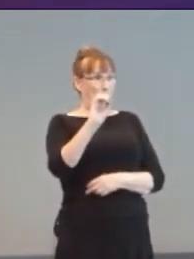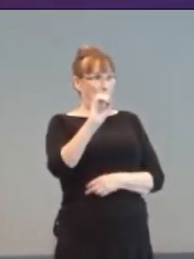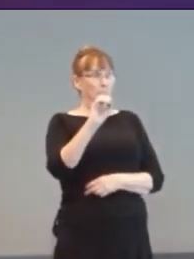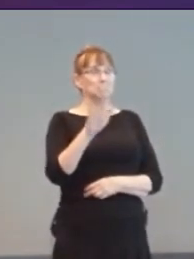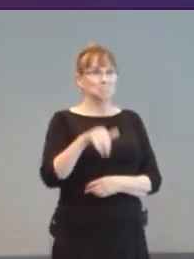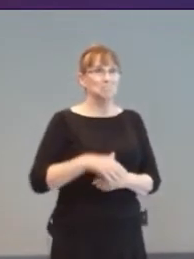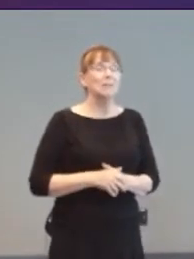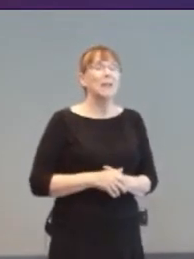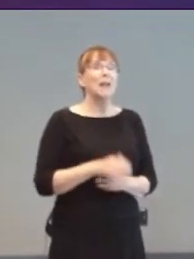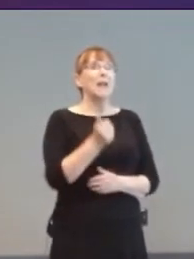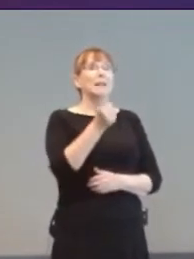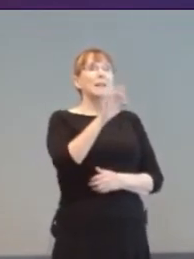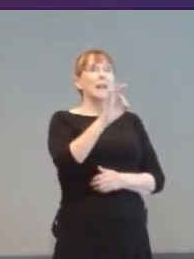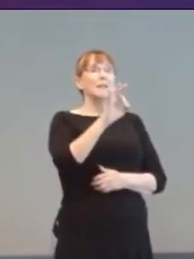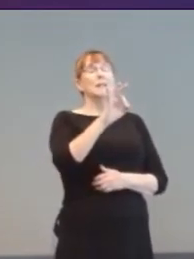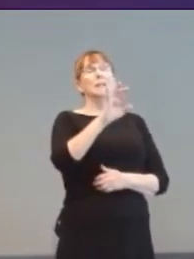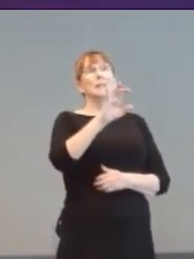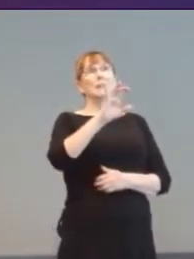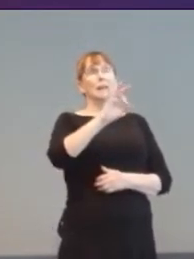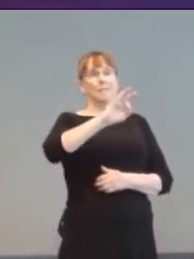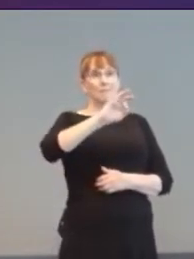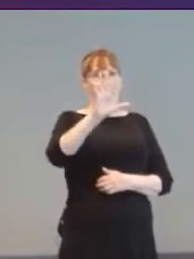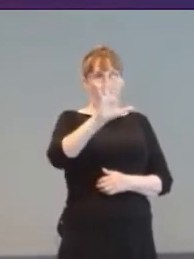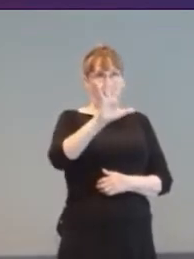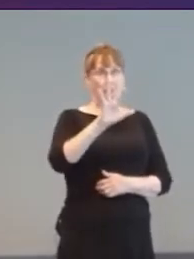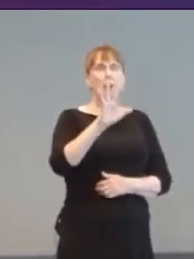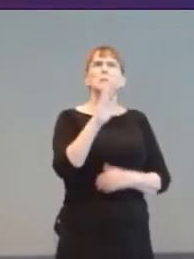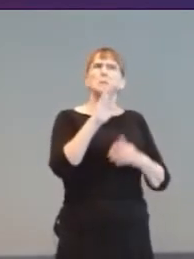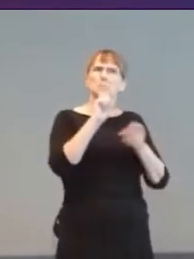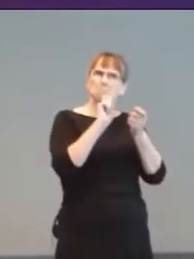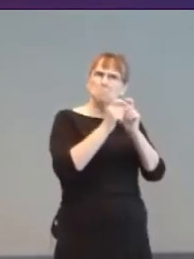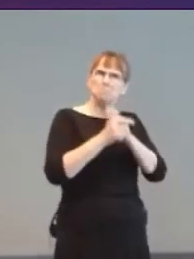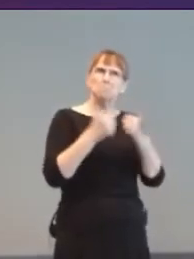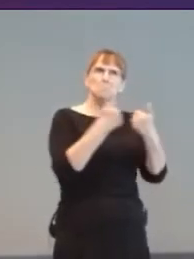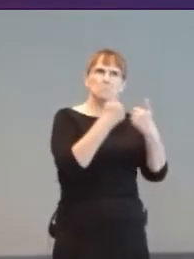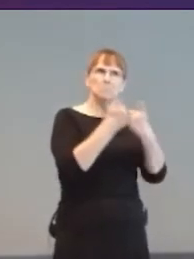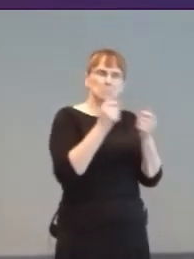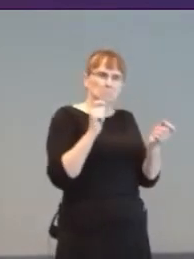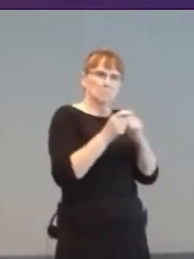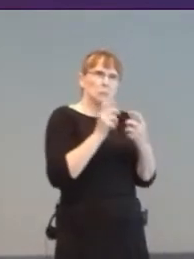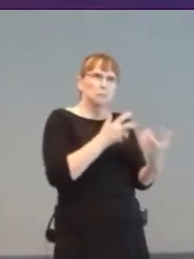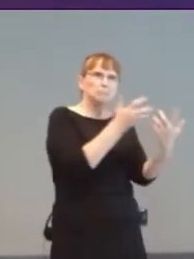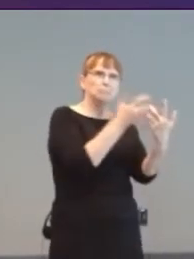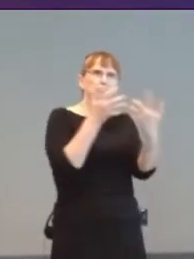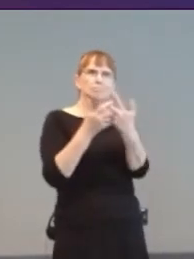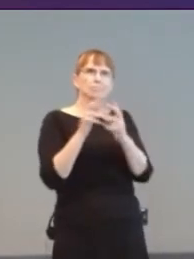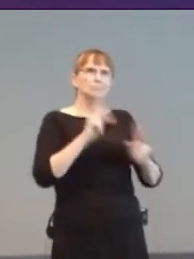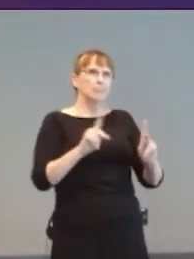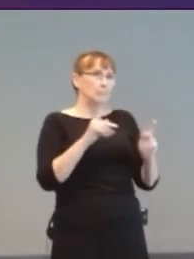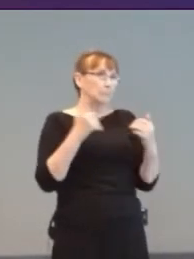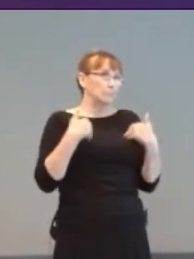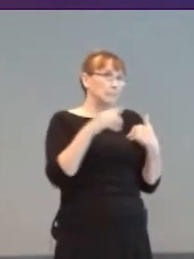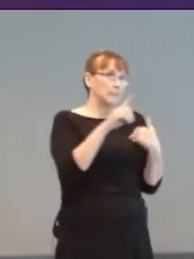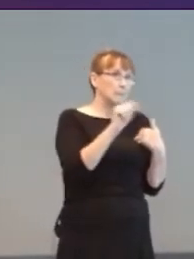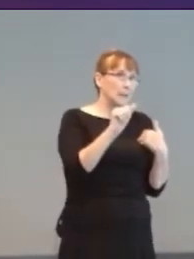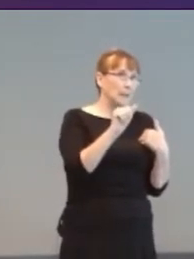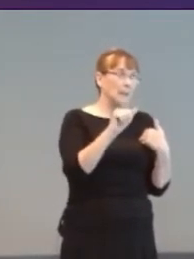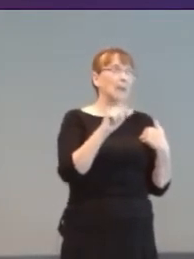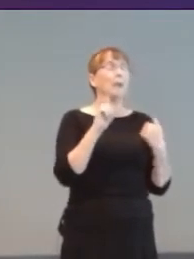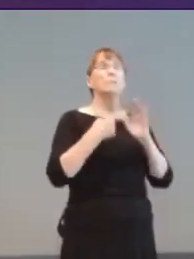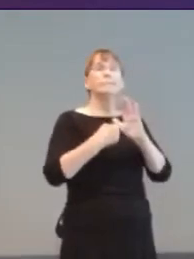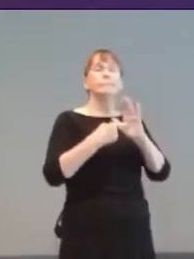They adapted arcade games for “Rehabilitainment”. They also adapted Playstation controllers briefly.